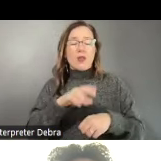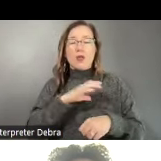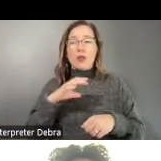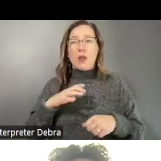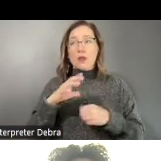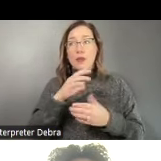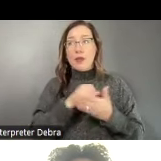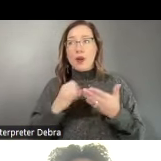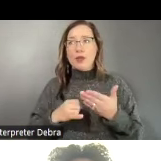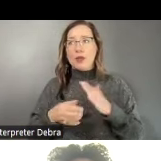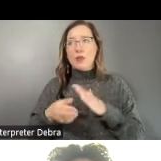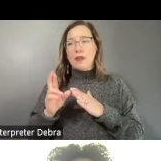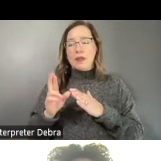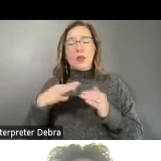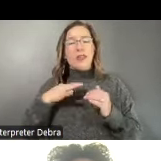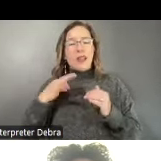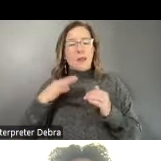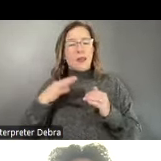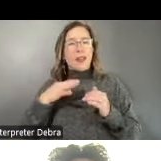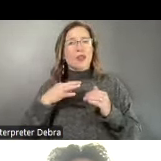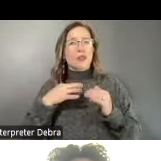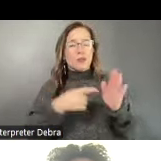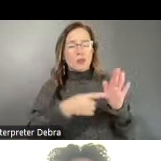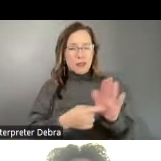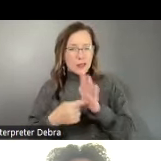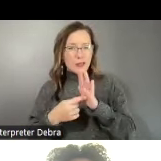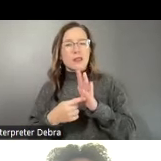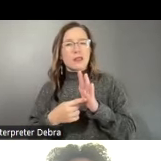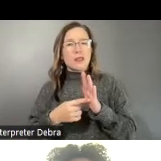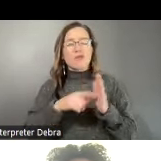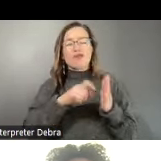has reviewed the applications presented, and that a tally of the Council members'